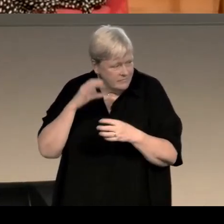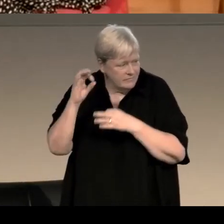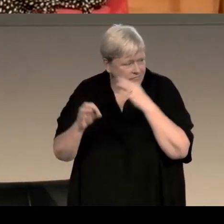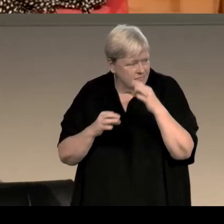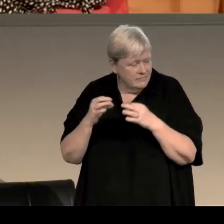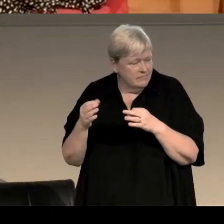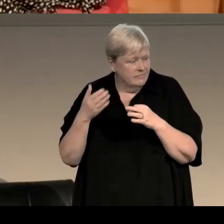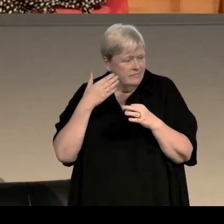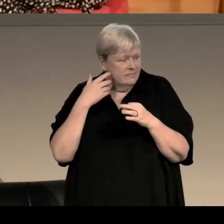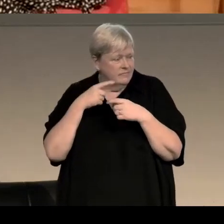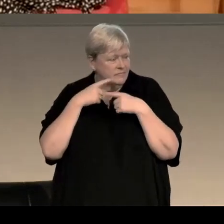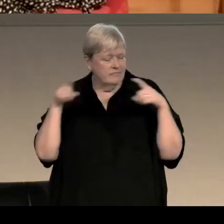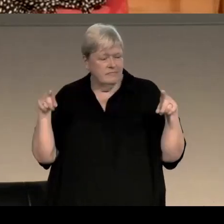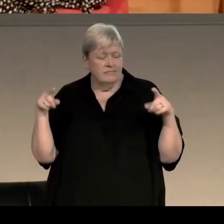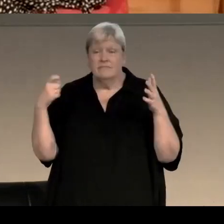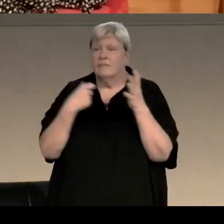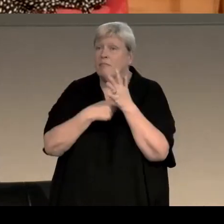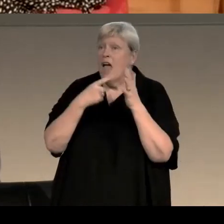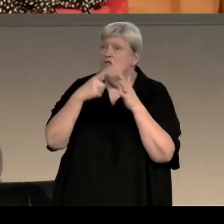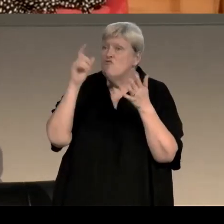it's recently announced that you're going to be rewriting Miss Marple.